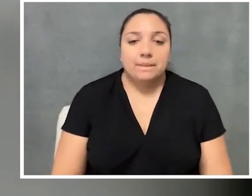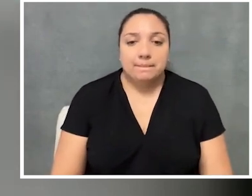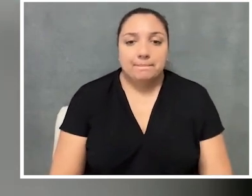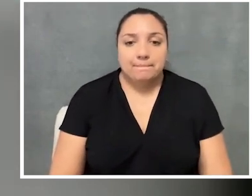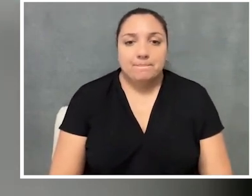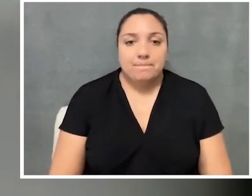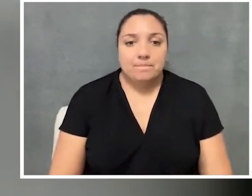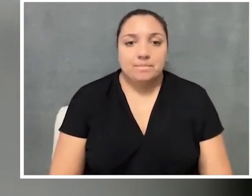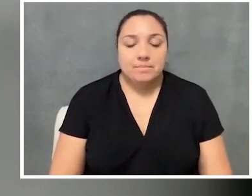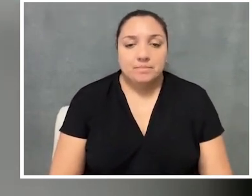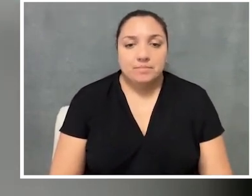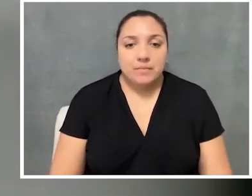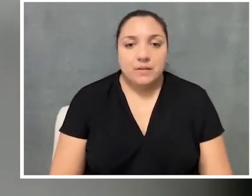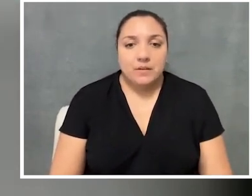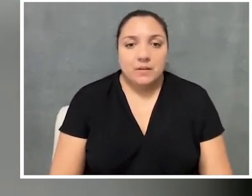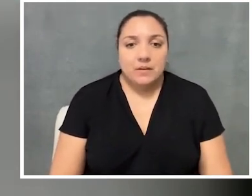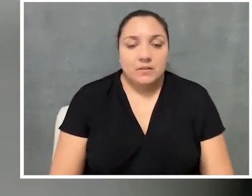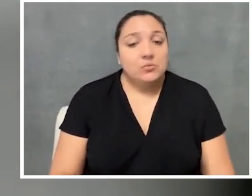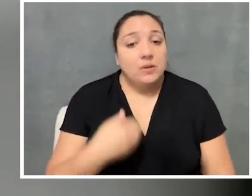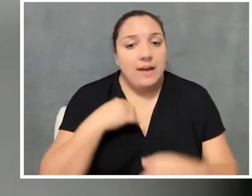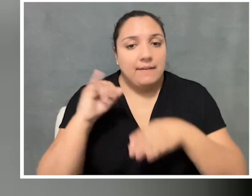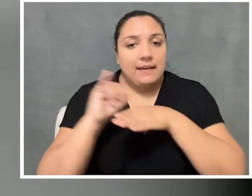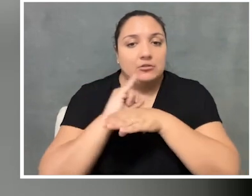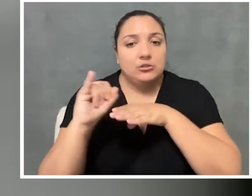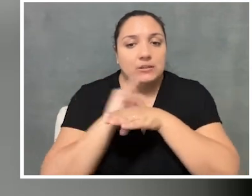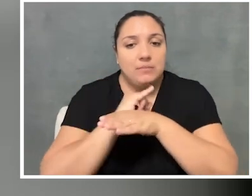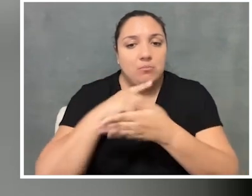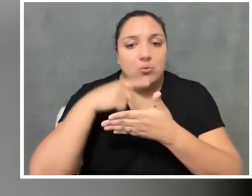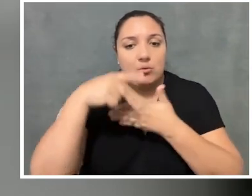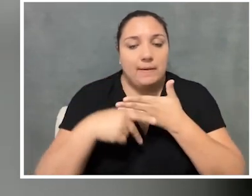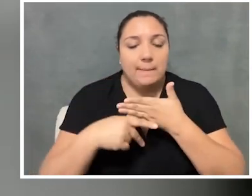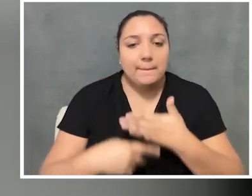So we have an internship program